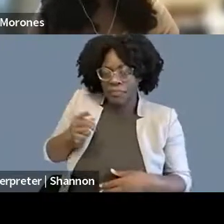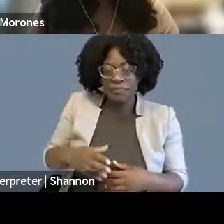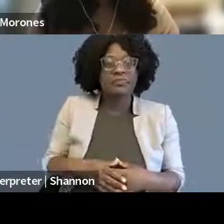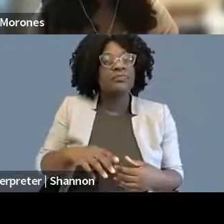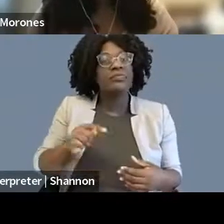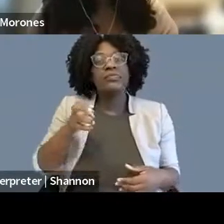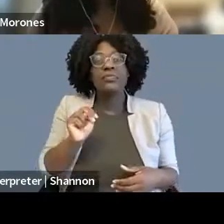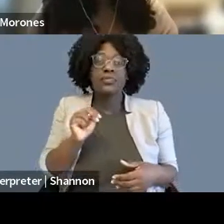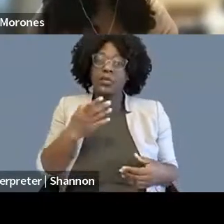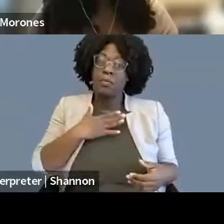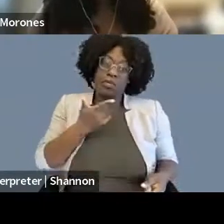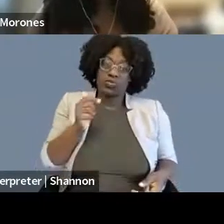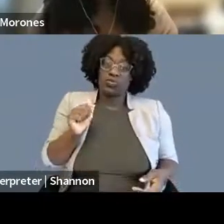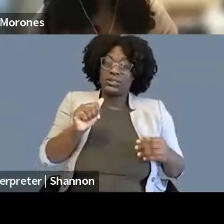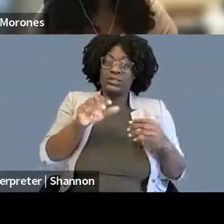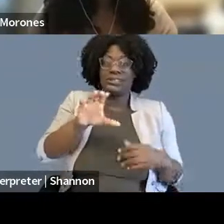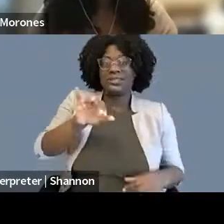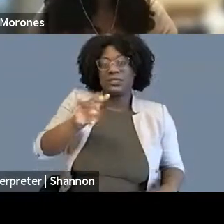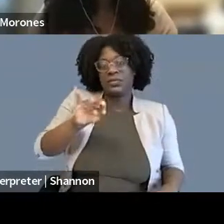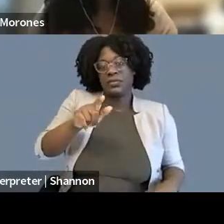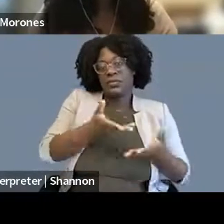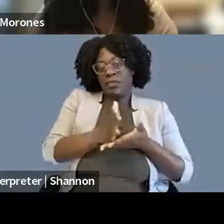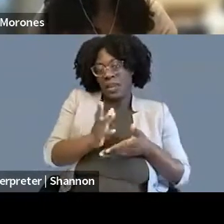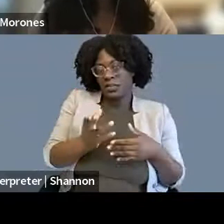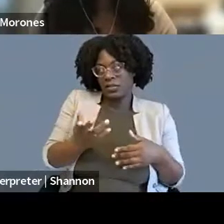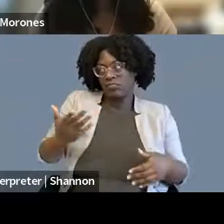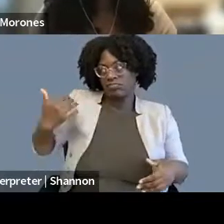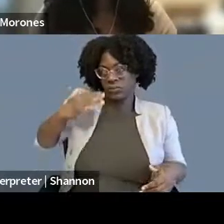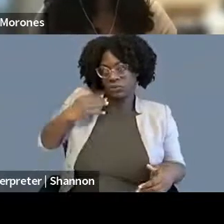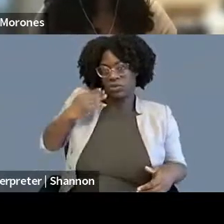I was going to court all the time, I was attending legislative hearings,